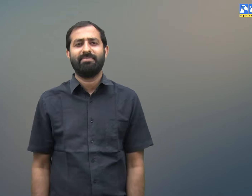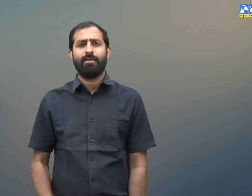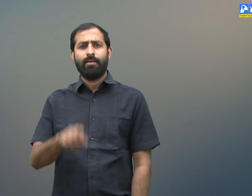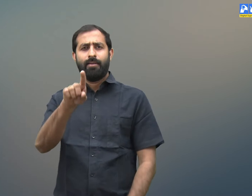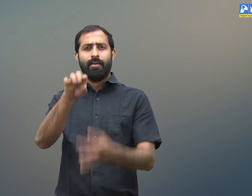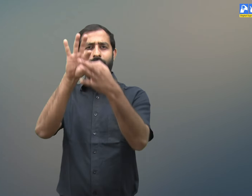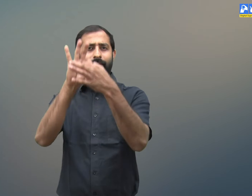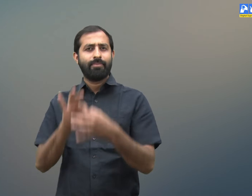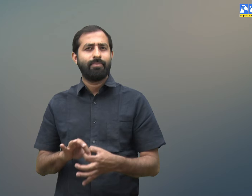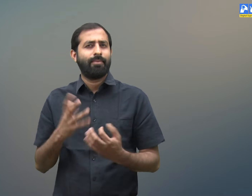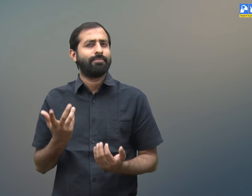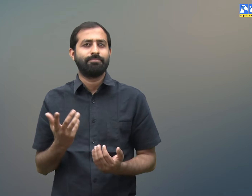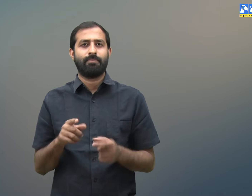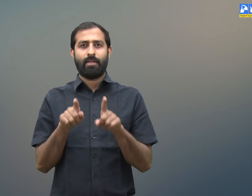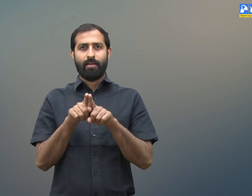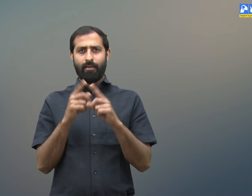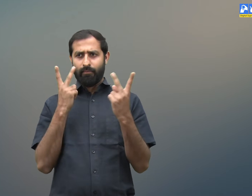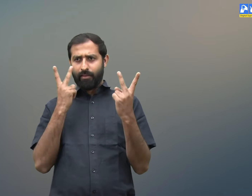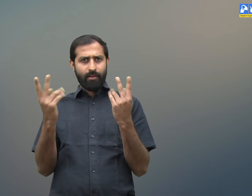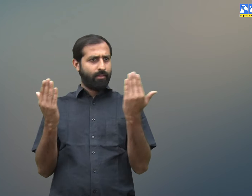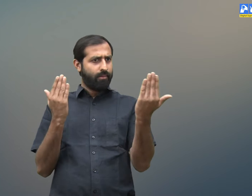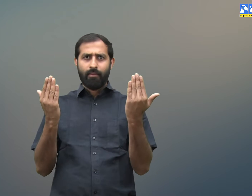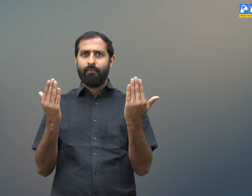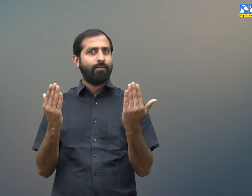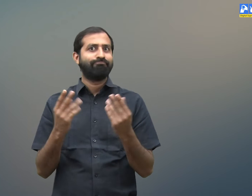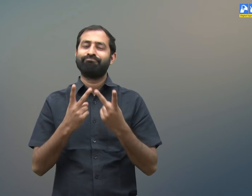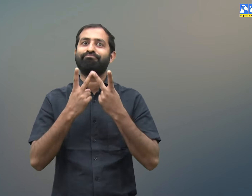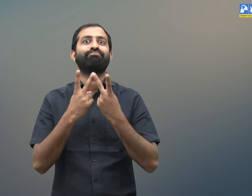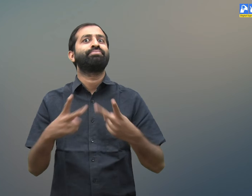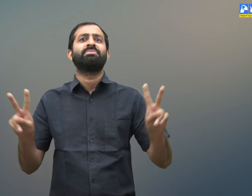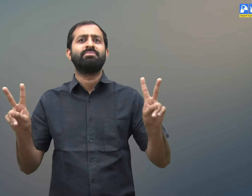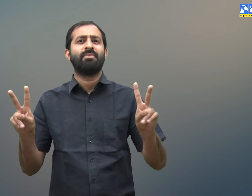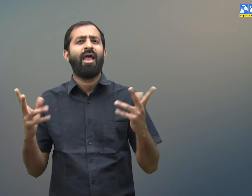The properties of soluble and insoluble materials are completely different from each other.